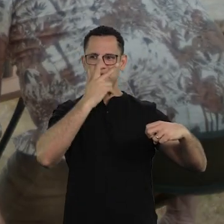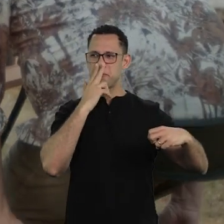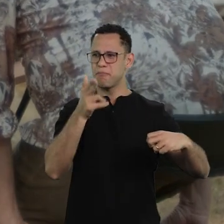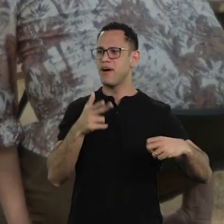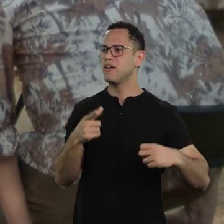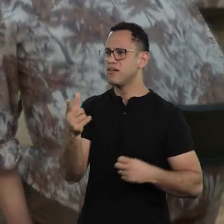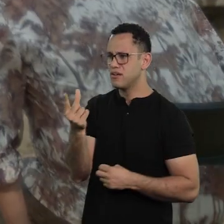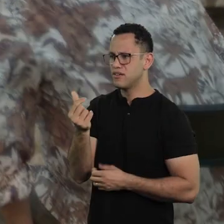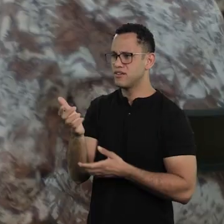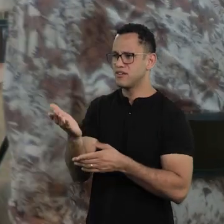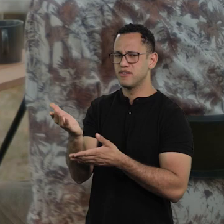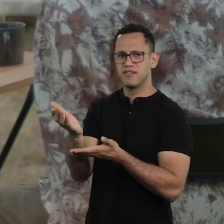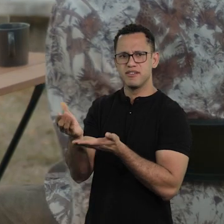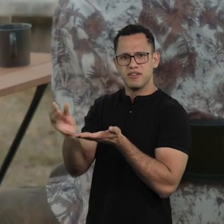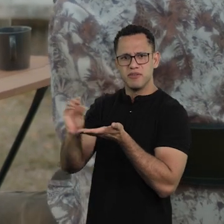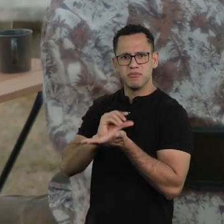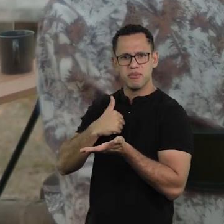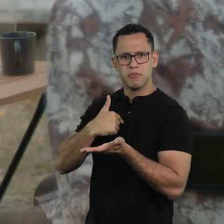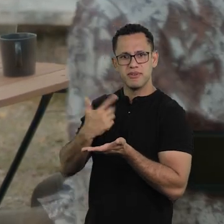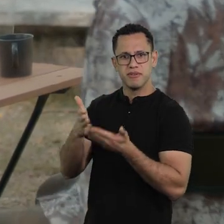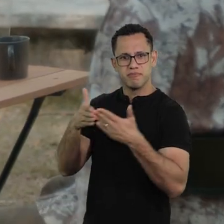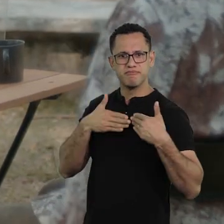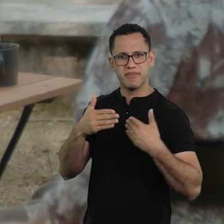It looks like a loan application.